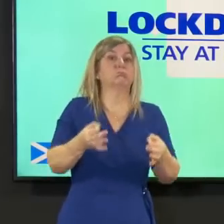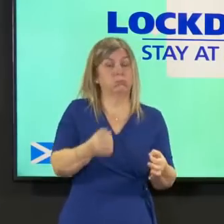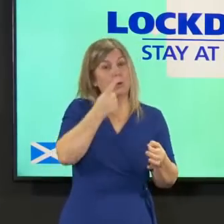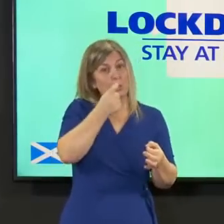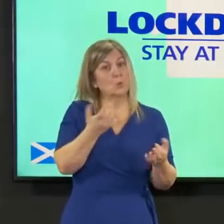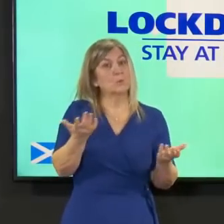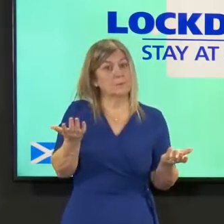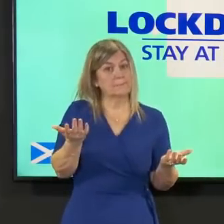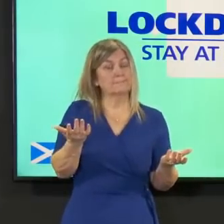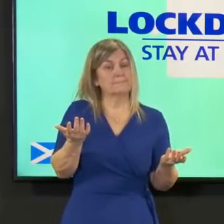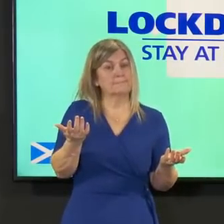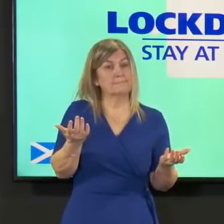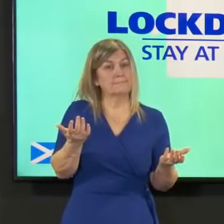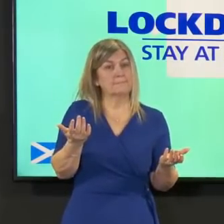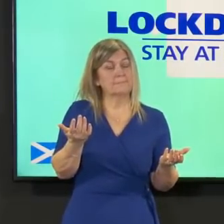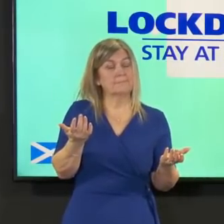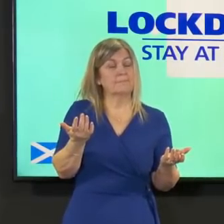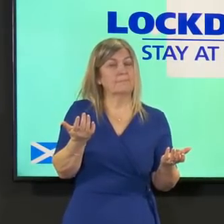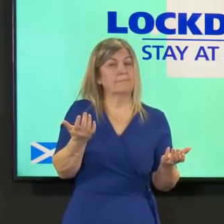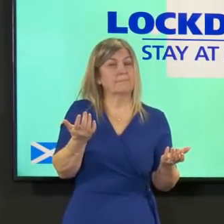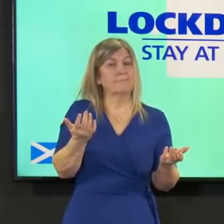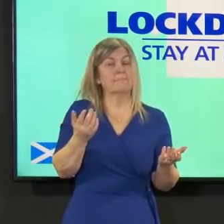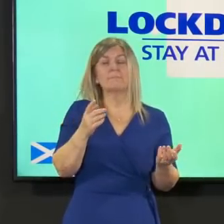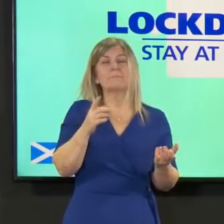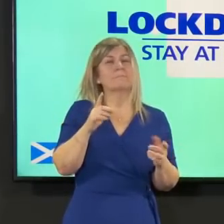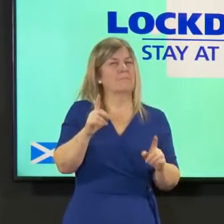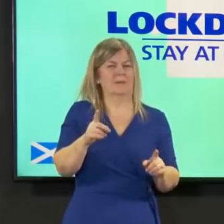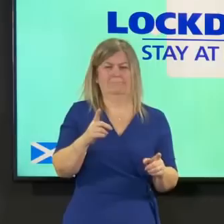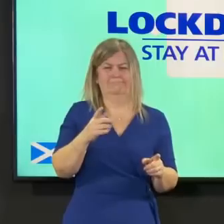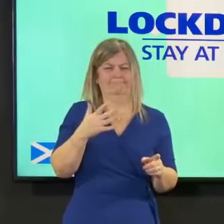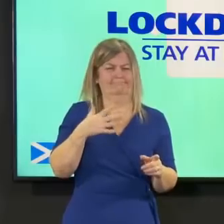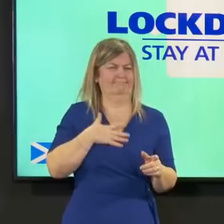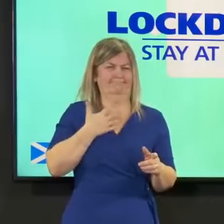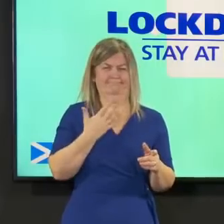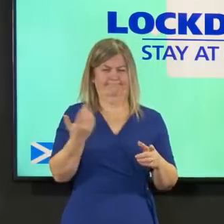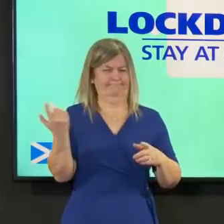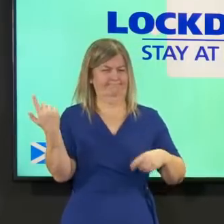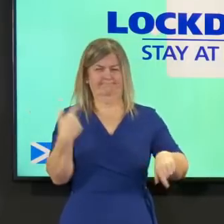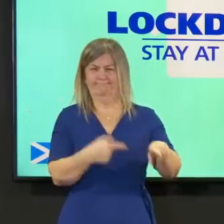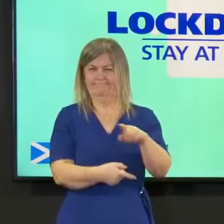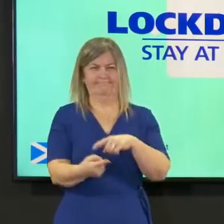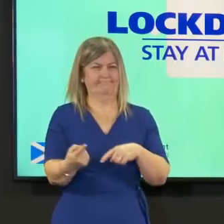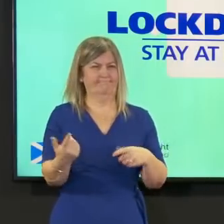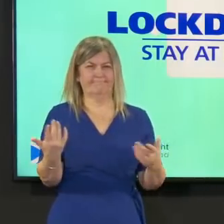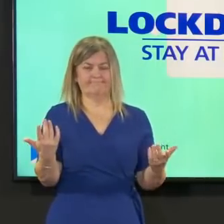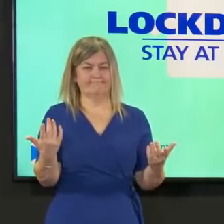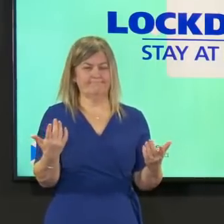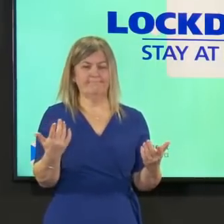but what none of us wants none of us is to take steps forward too quickly